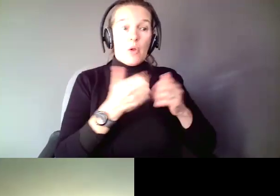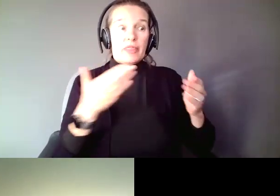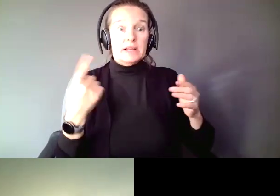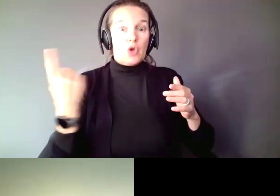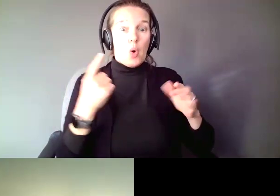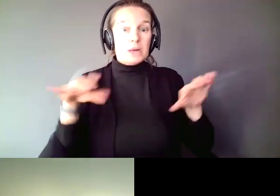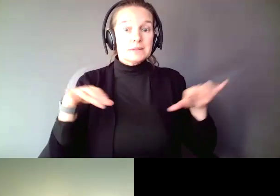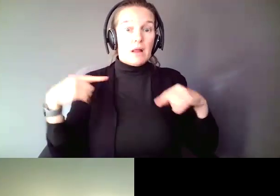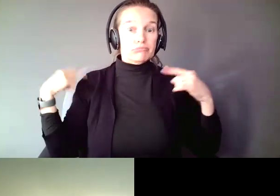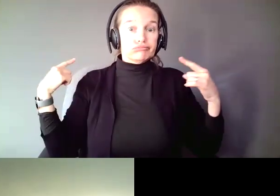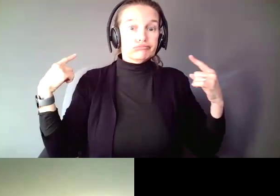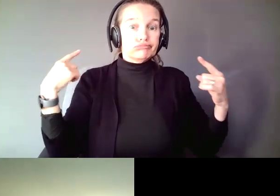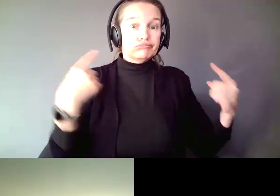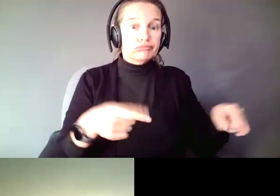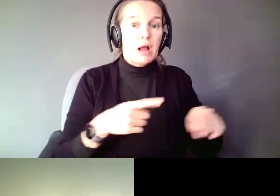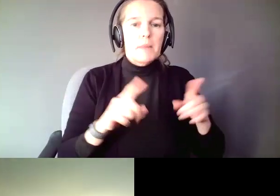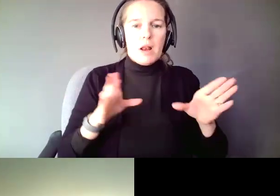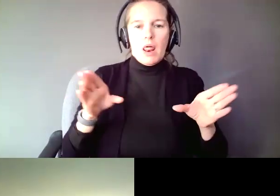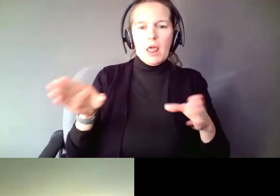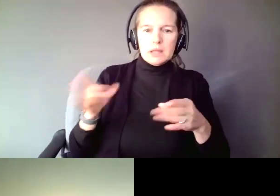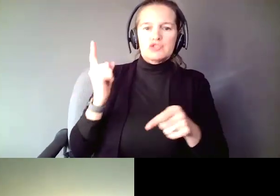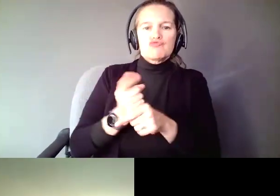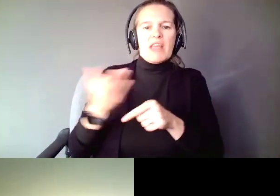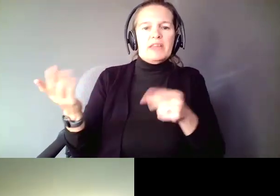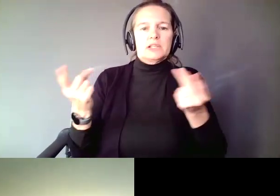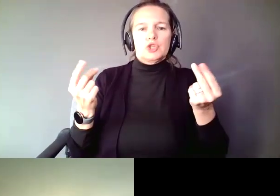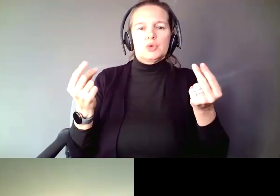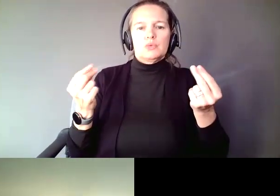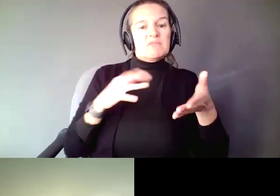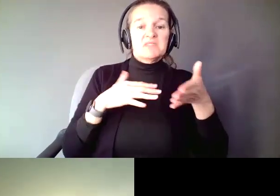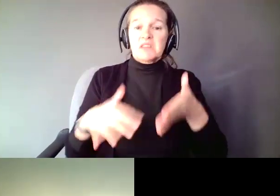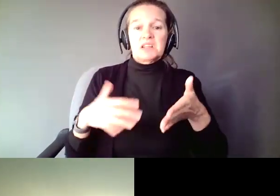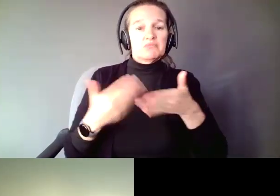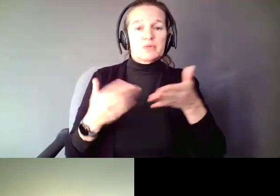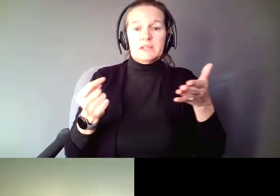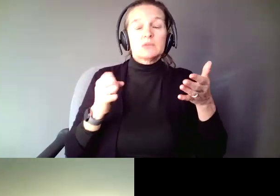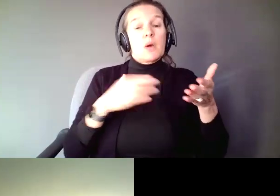right thing to do, and the studies back that up. So, here is my advice. You go to the people you